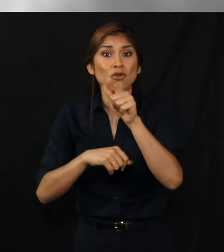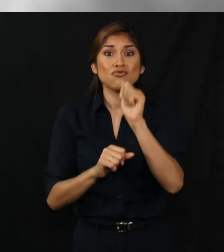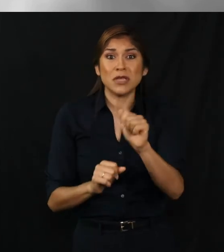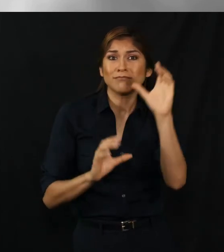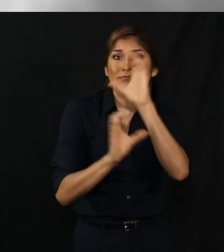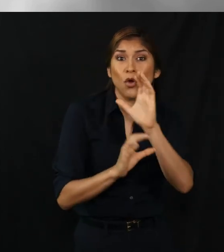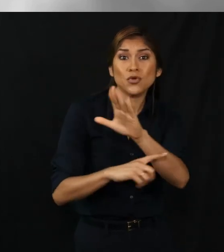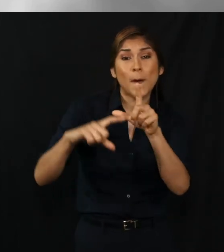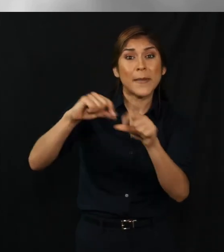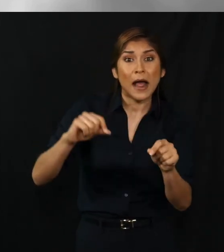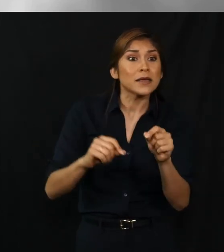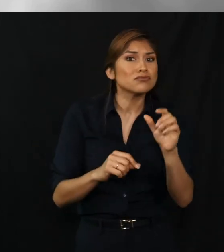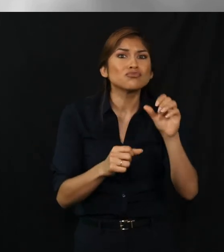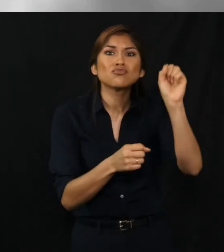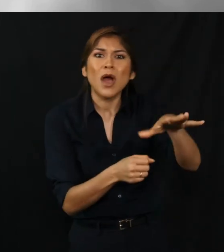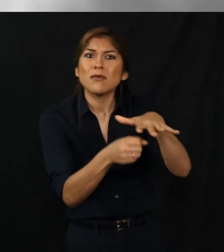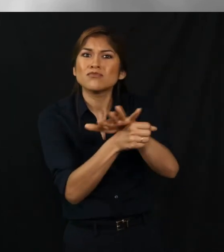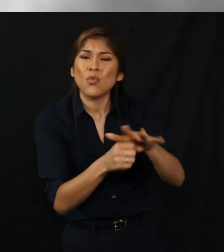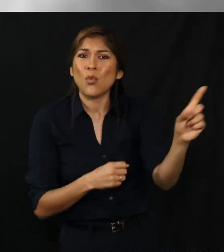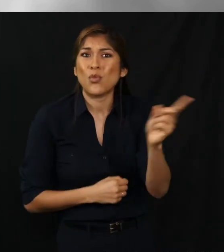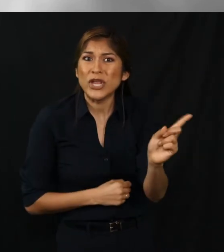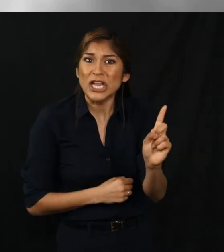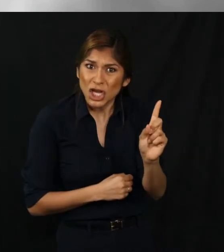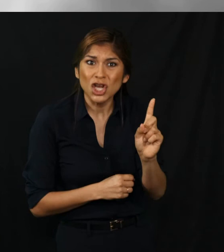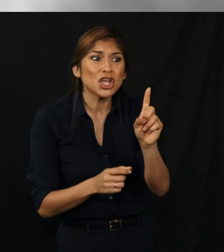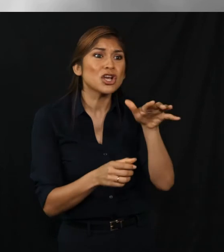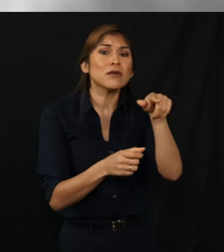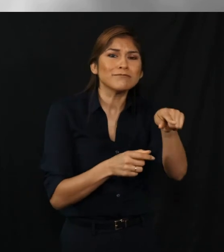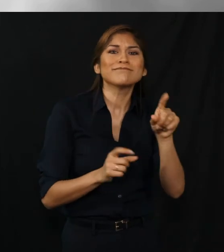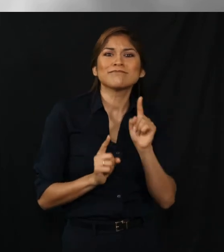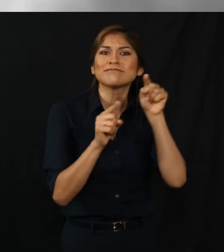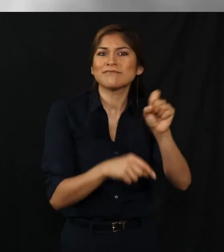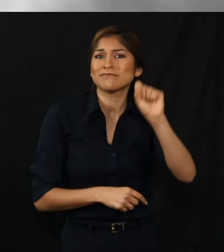You can also search for your county's ballot dropbox location